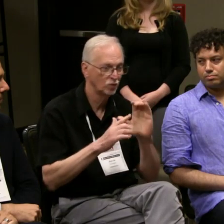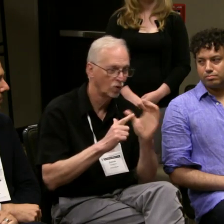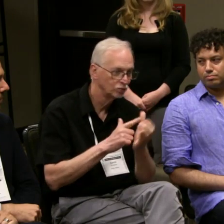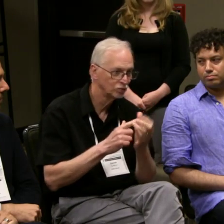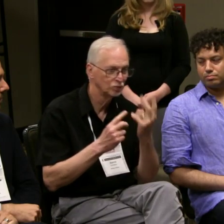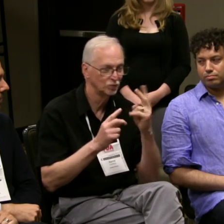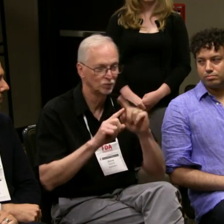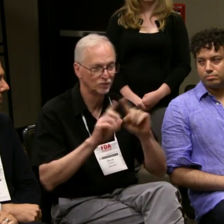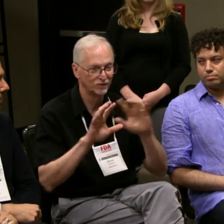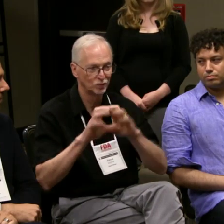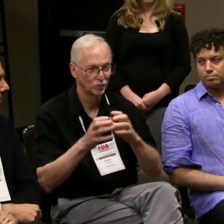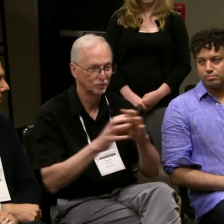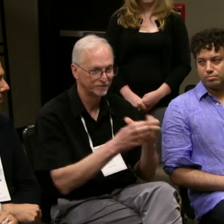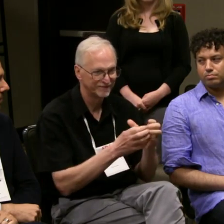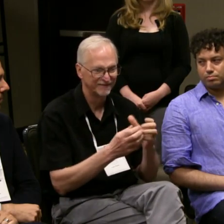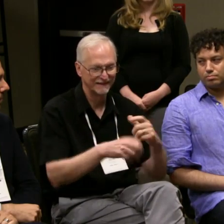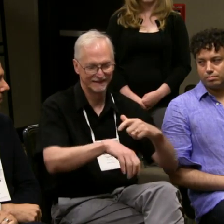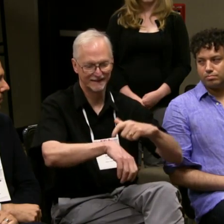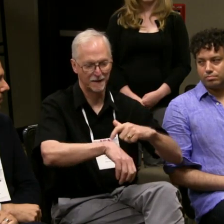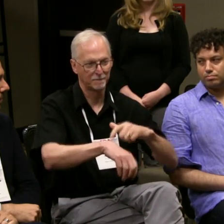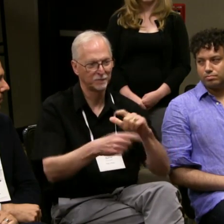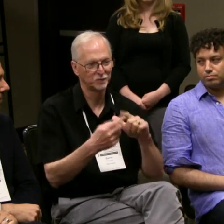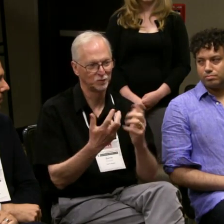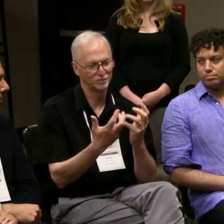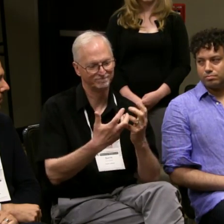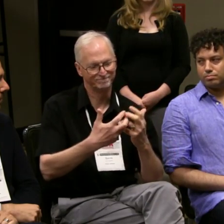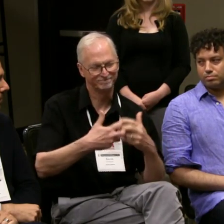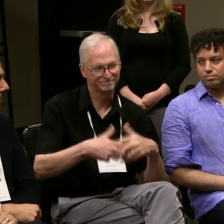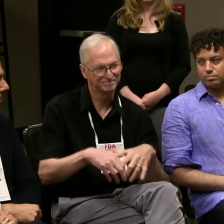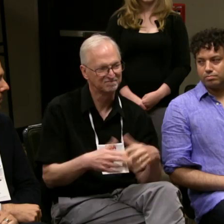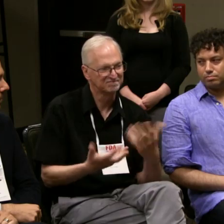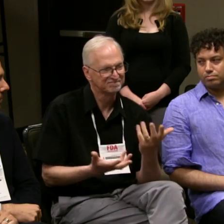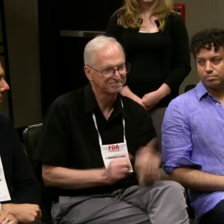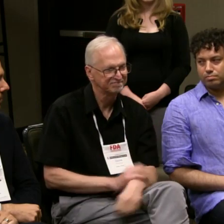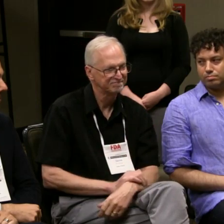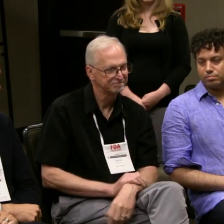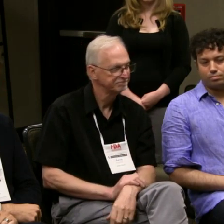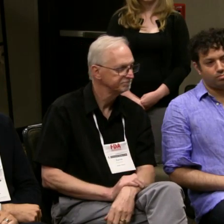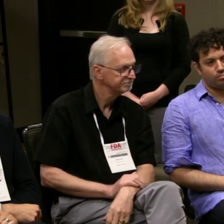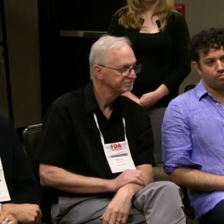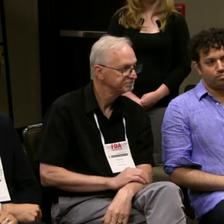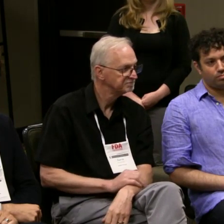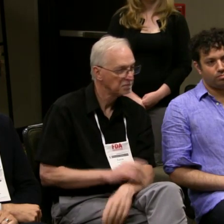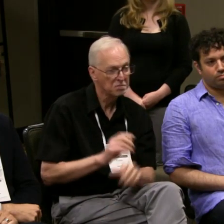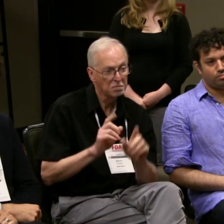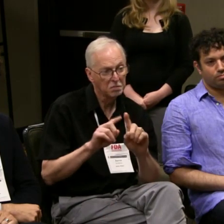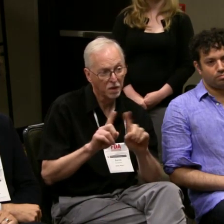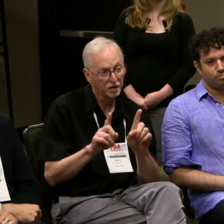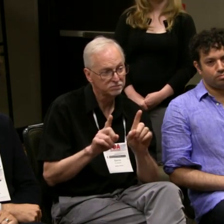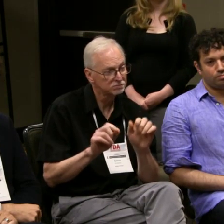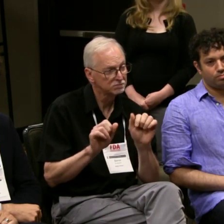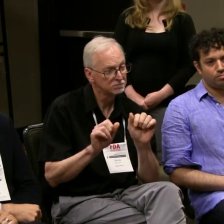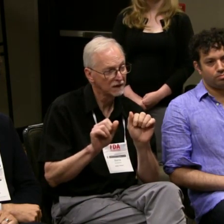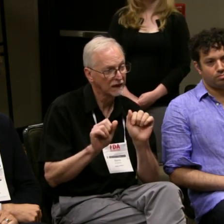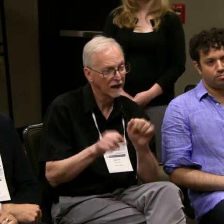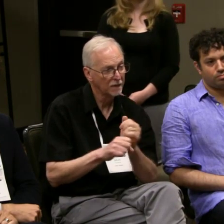to work out both languages and culture. And it takes time to meld them altogether.